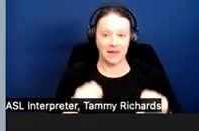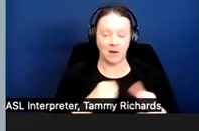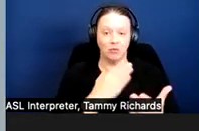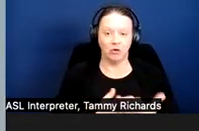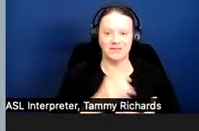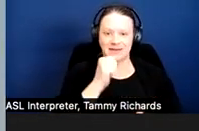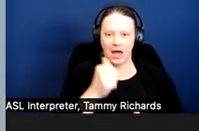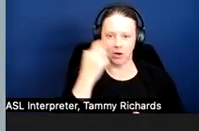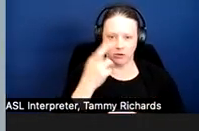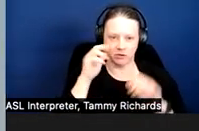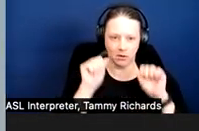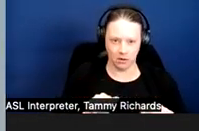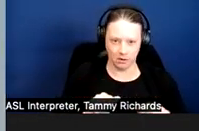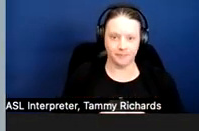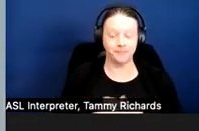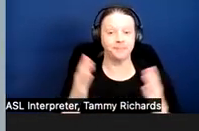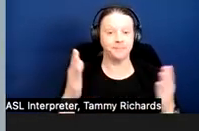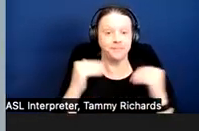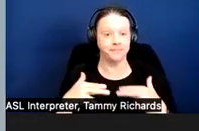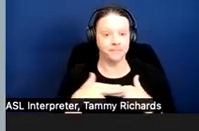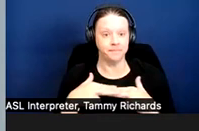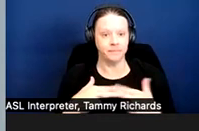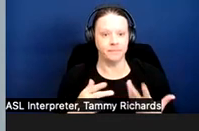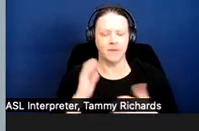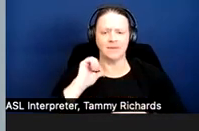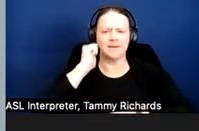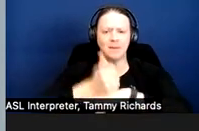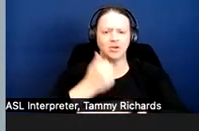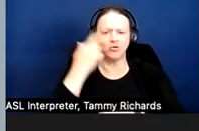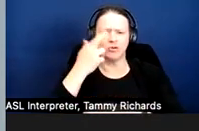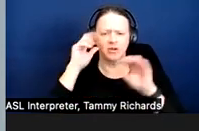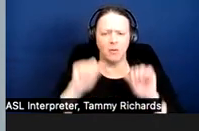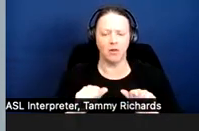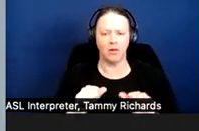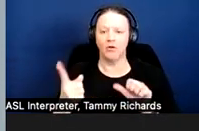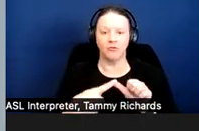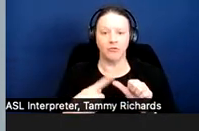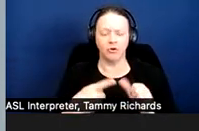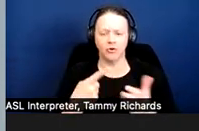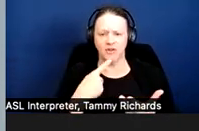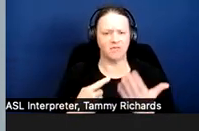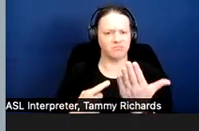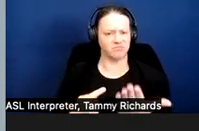So, establishing reasonableness. You look at is the request reasonable on its face?